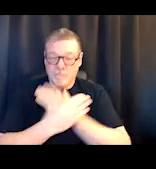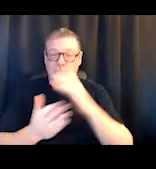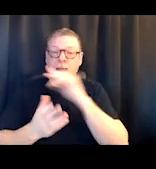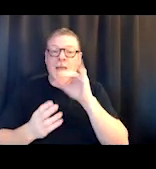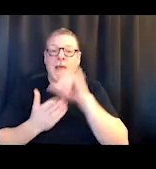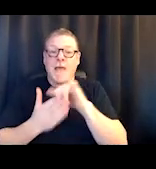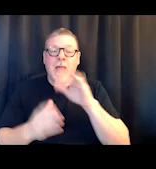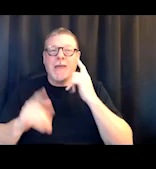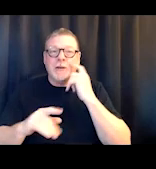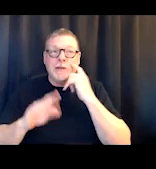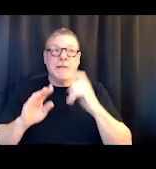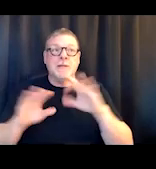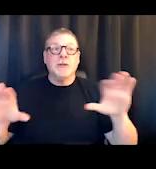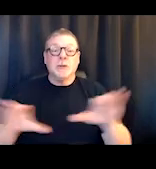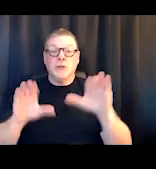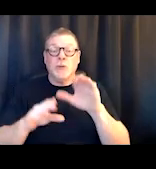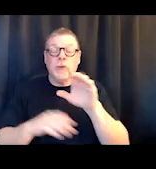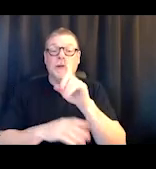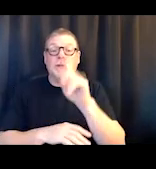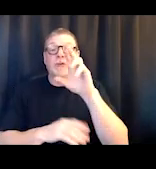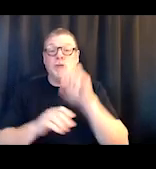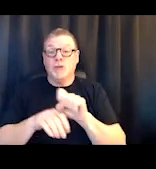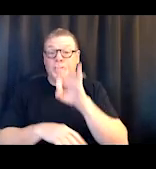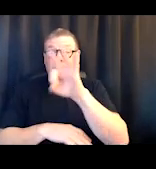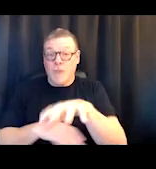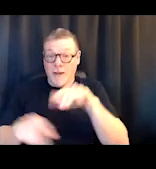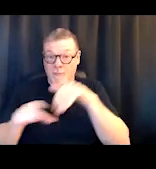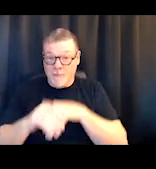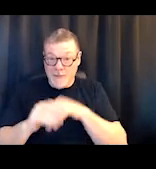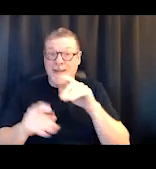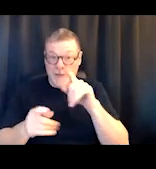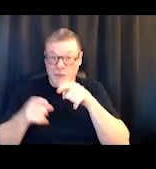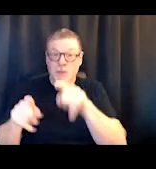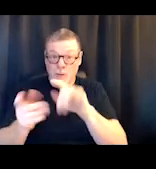We actually were doing drop-in services at the medical respite program on the first floor,